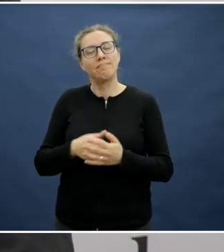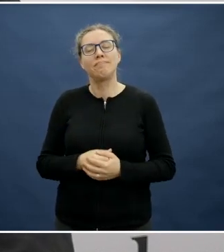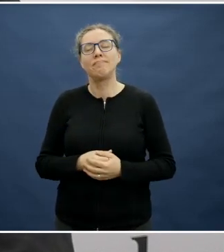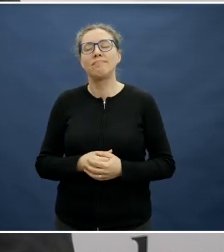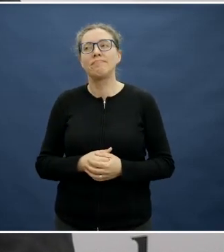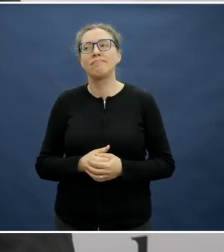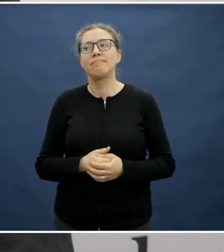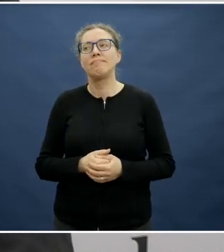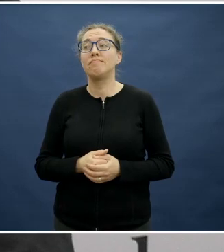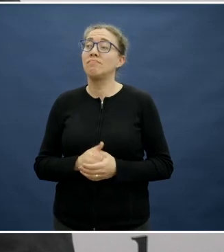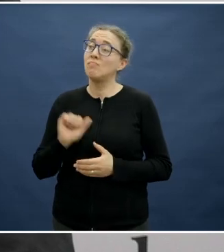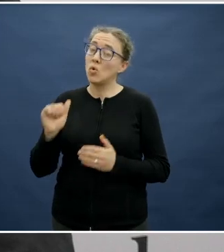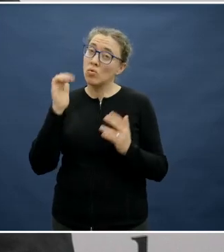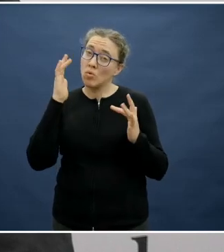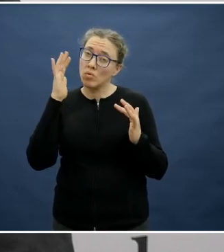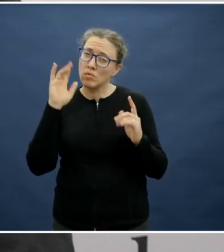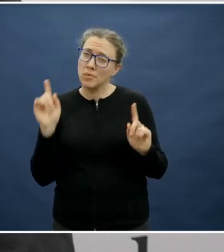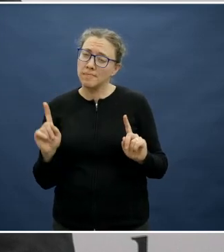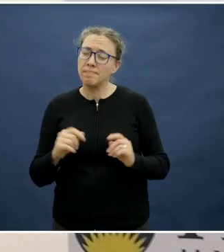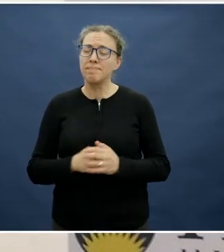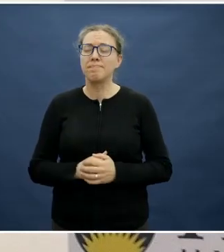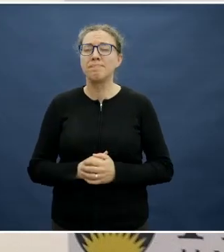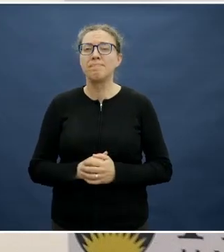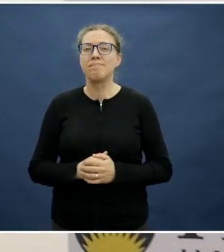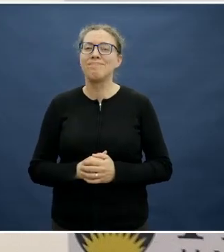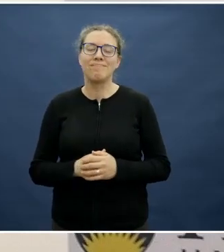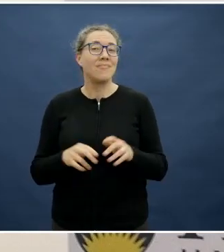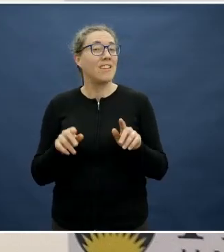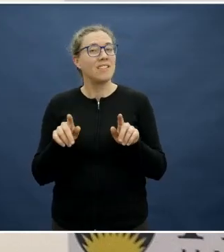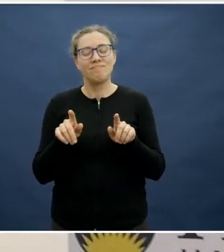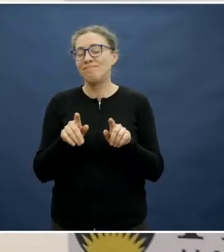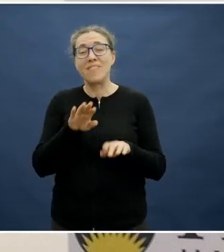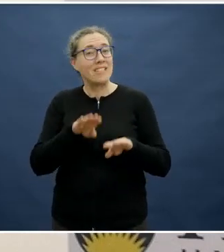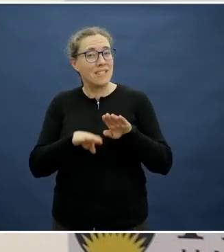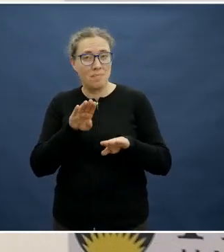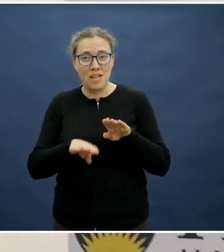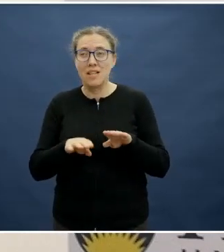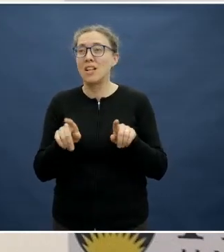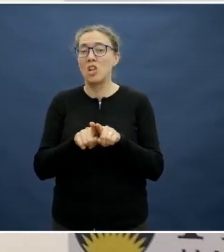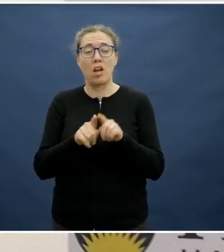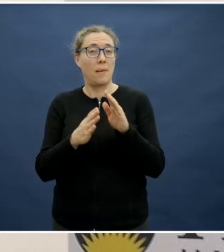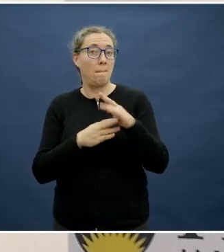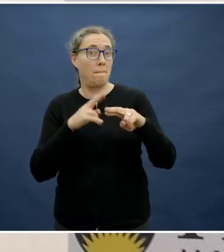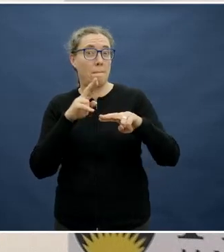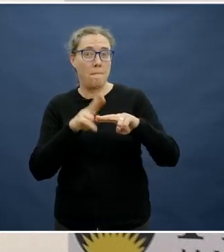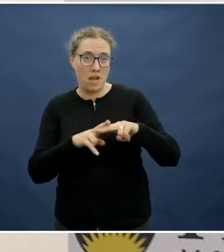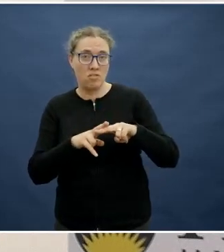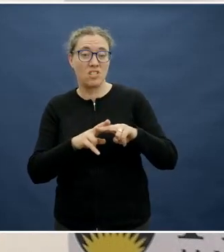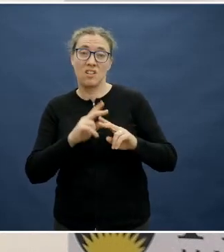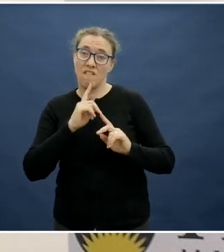It's the same as generic approaches to parenting, in the same way that with older